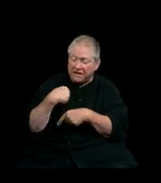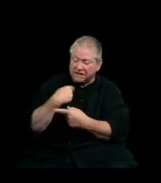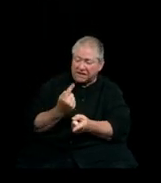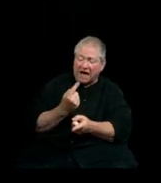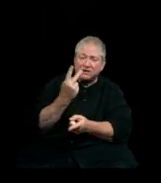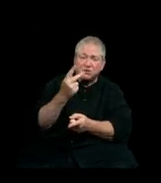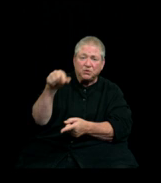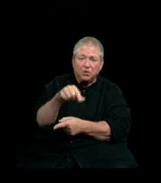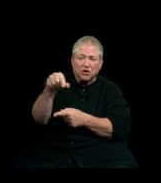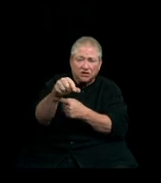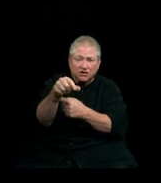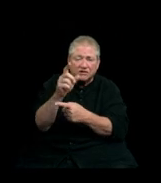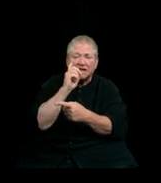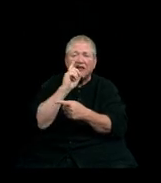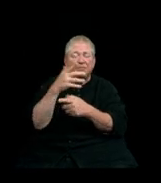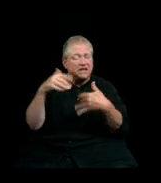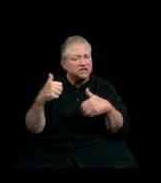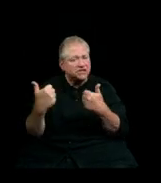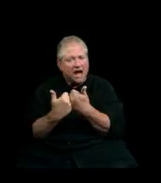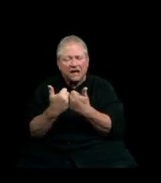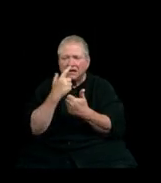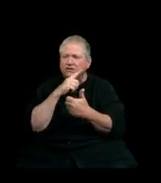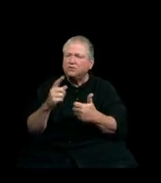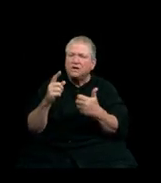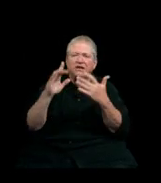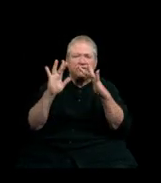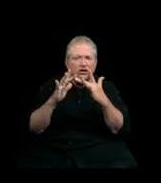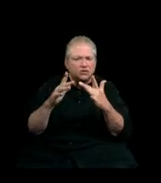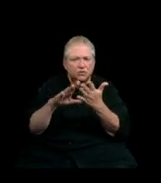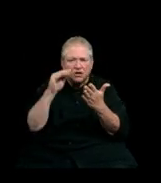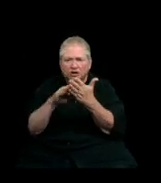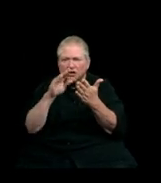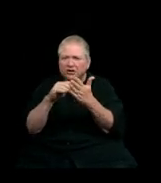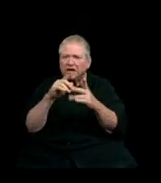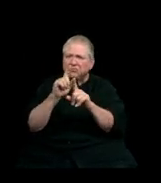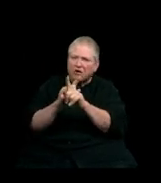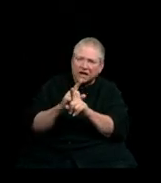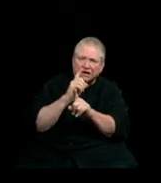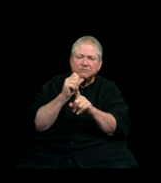with virtual learning environments and classes, practicums, and internships, yet we are confident you are well prepared